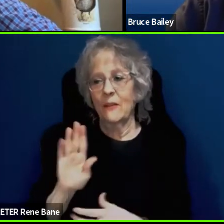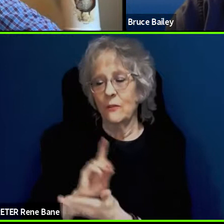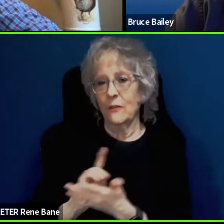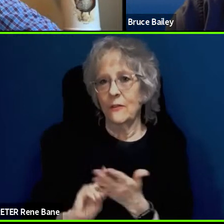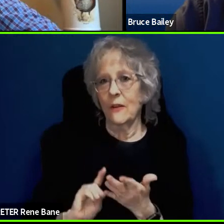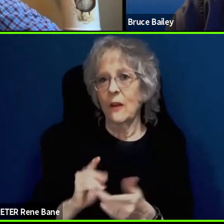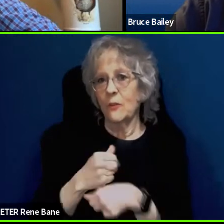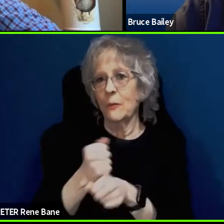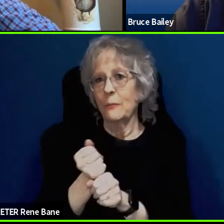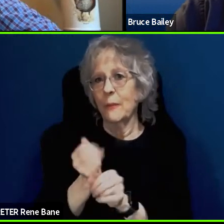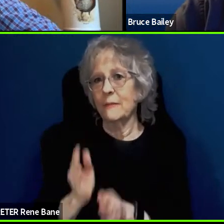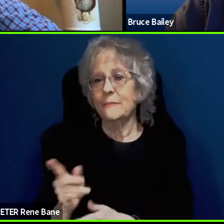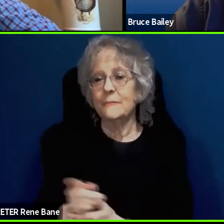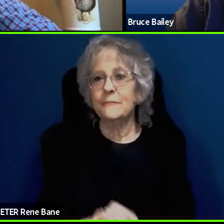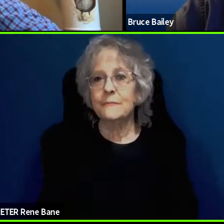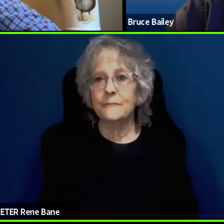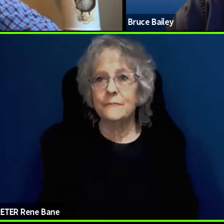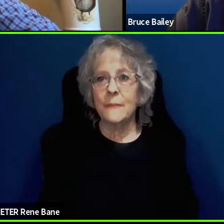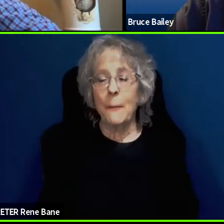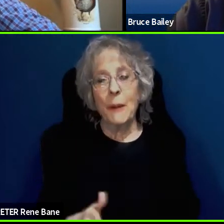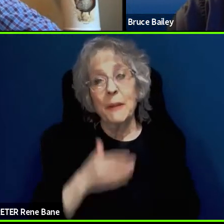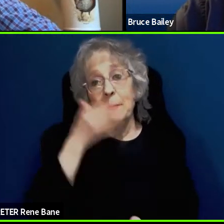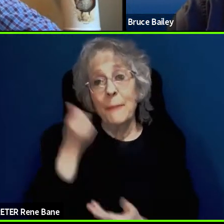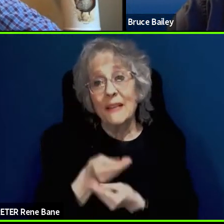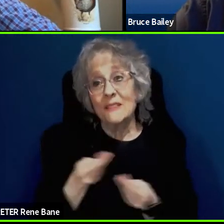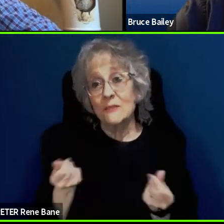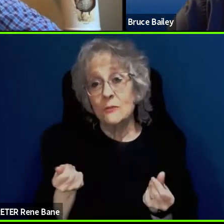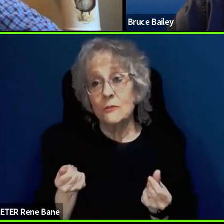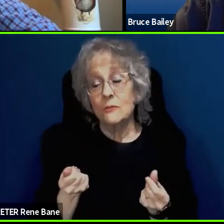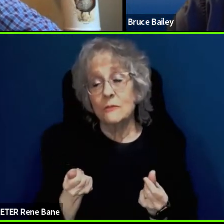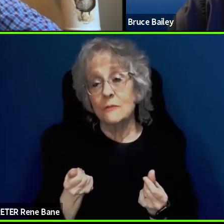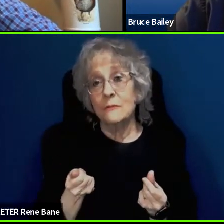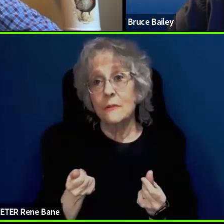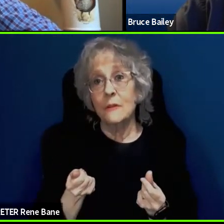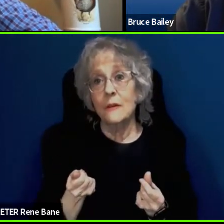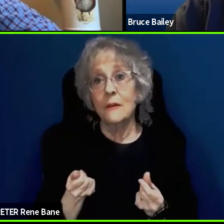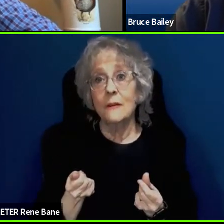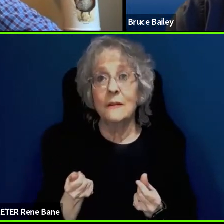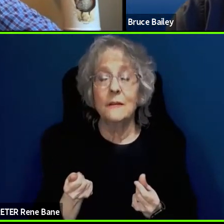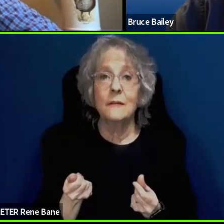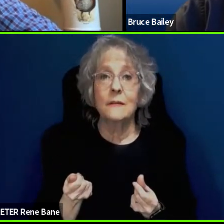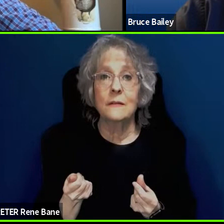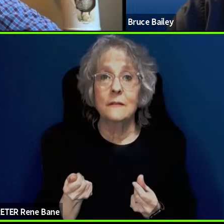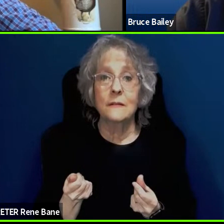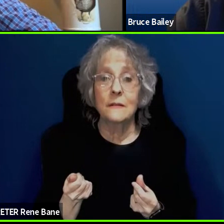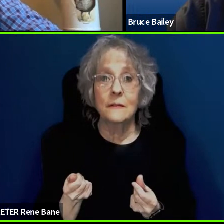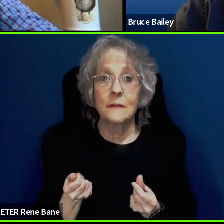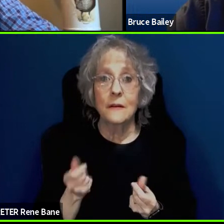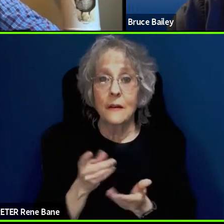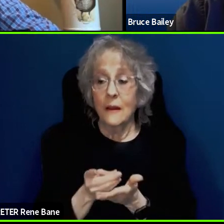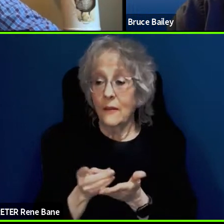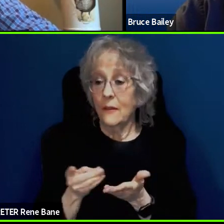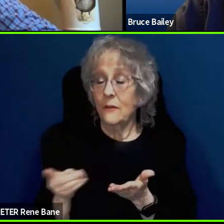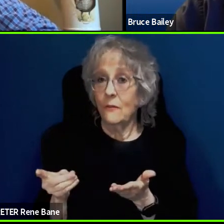cases where the best solution might be is going to be a device that is the individual's